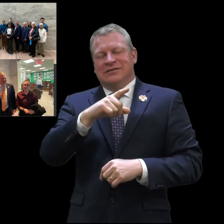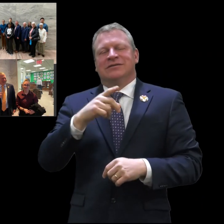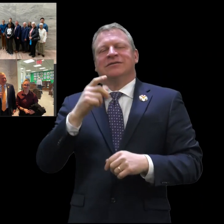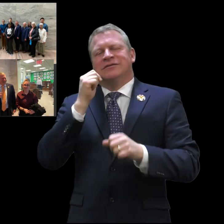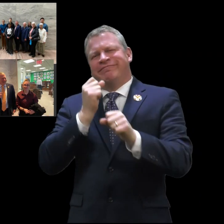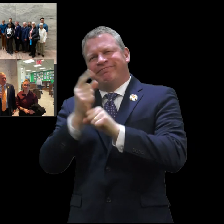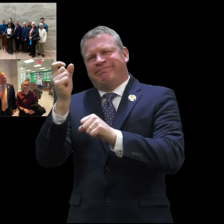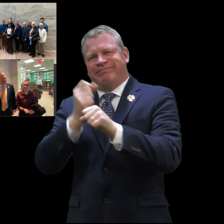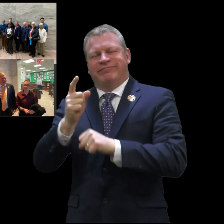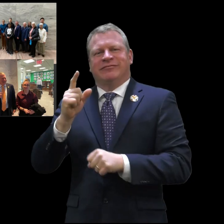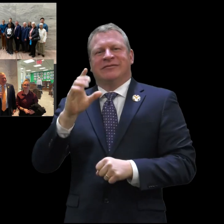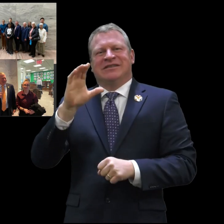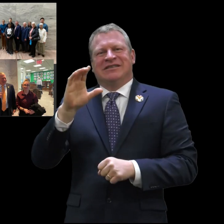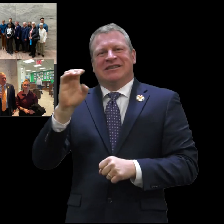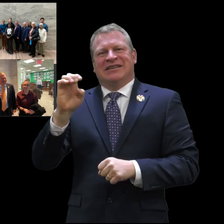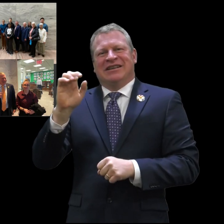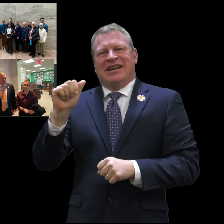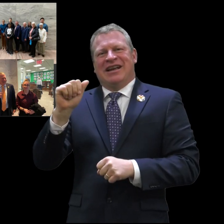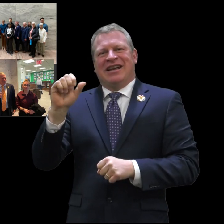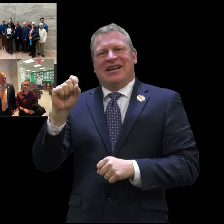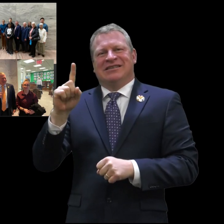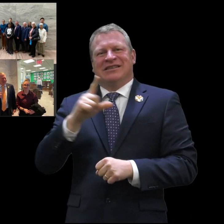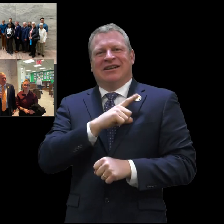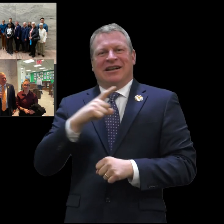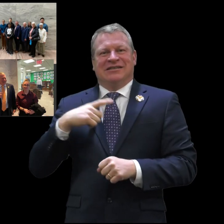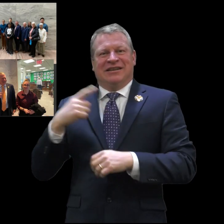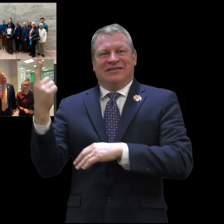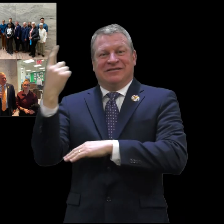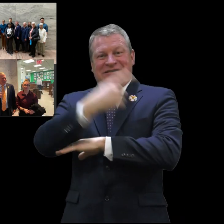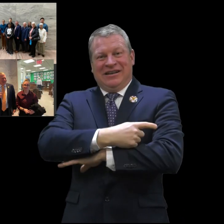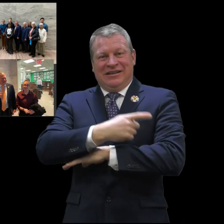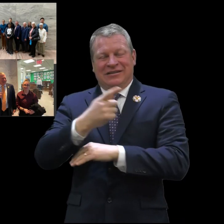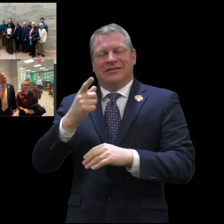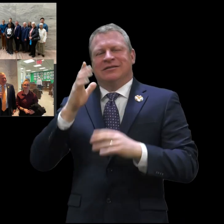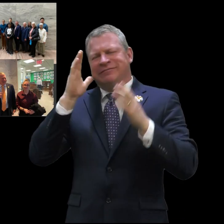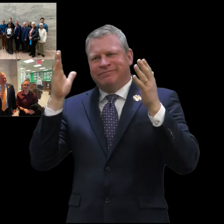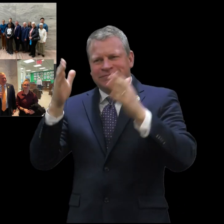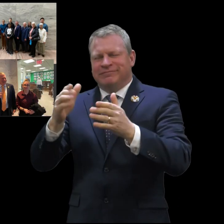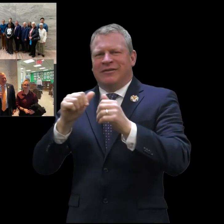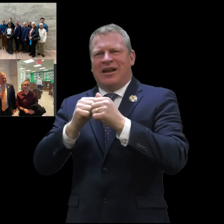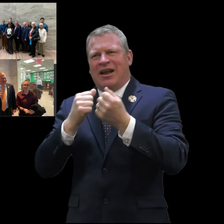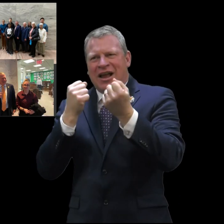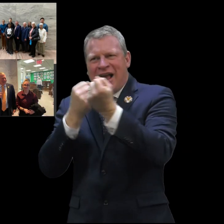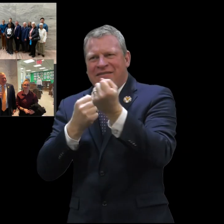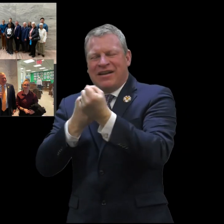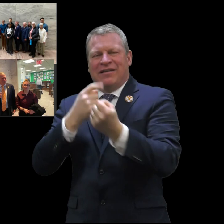down to Washington DC for their annual CEASD legislative day. That's a day that